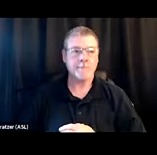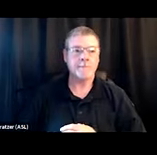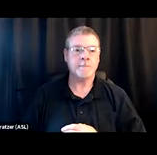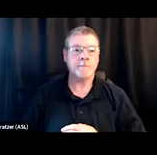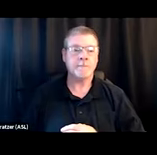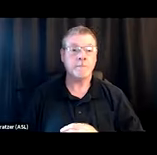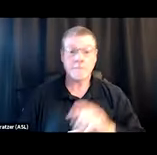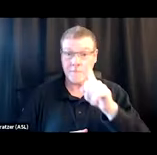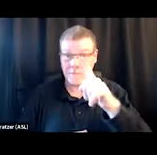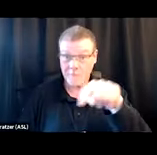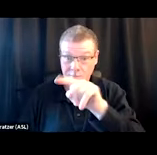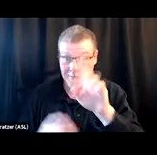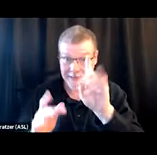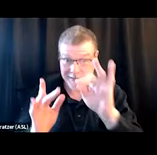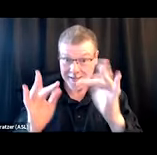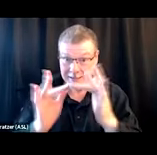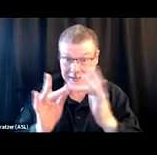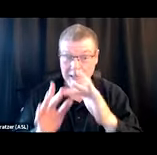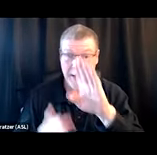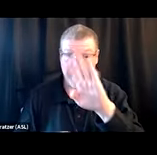Did they reach BIPOC communities because they have pipes?